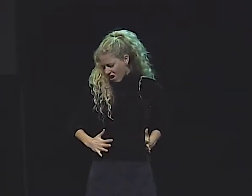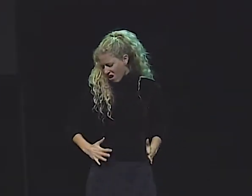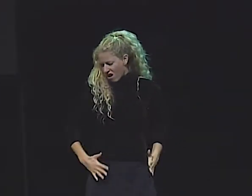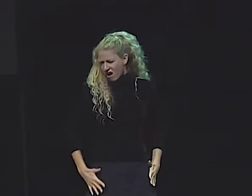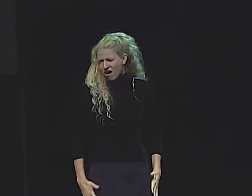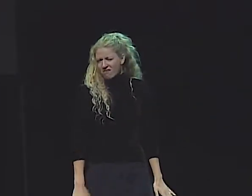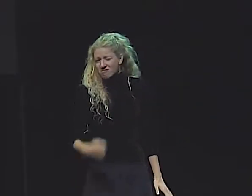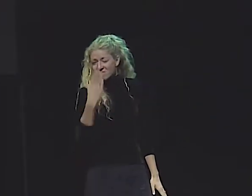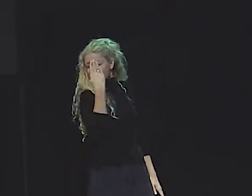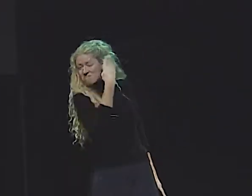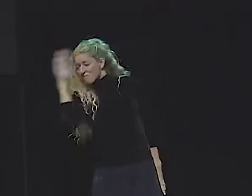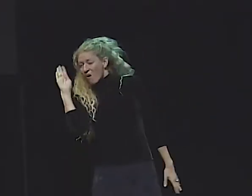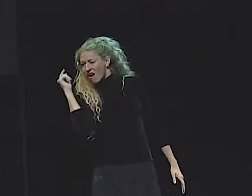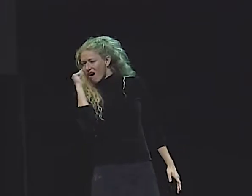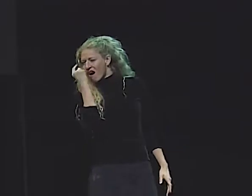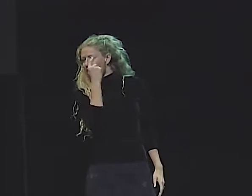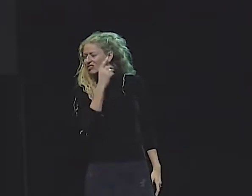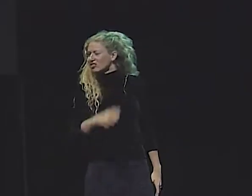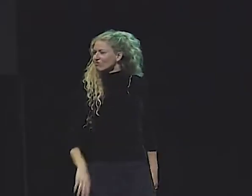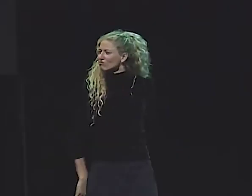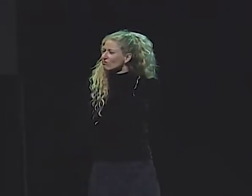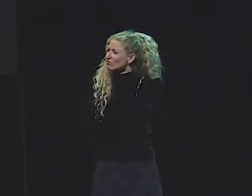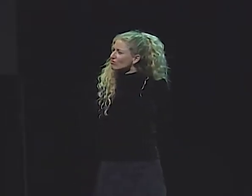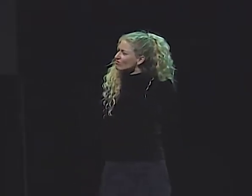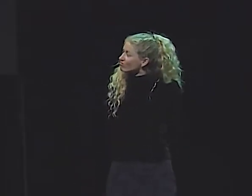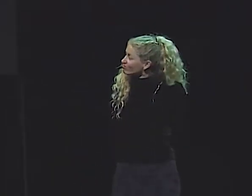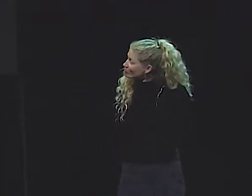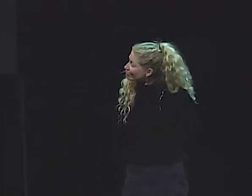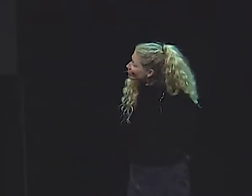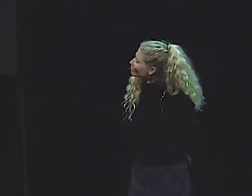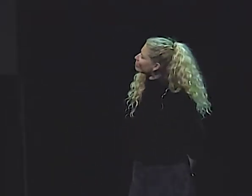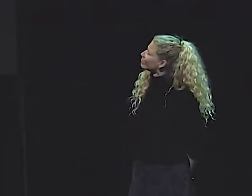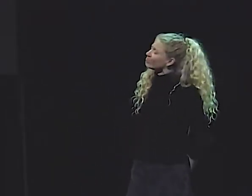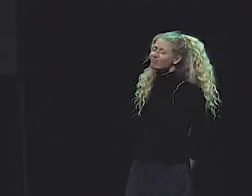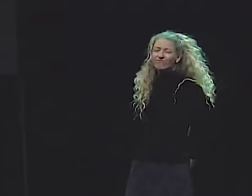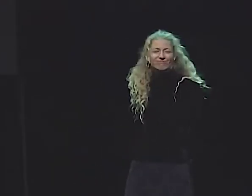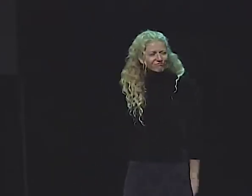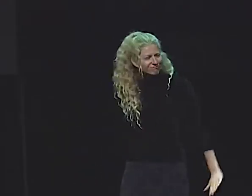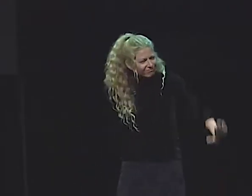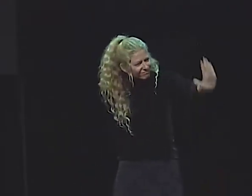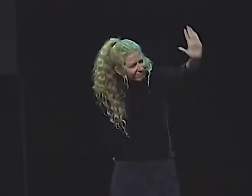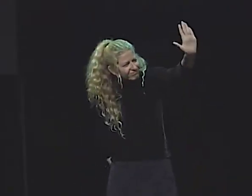AND HIS STRONG PHYSIQUE-- WAS WALKING ALONG,